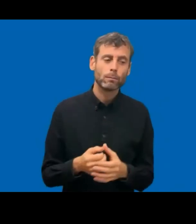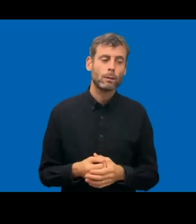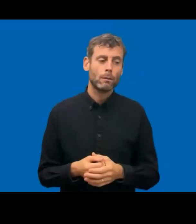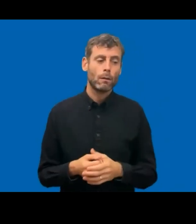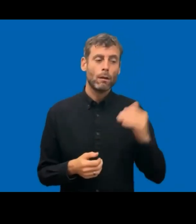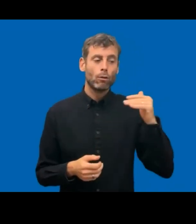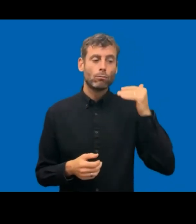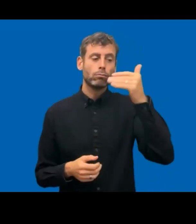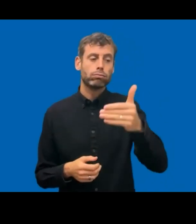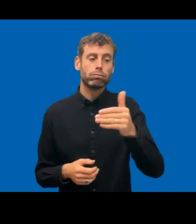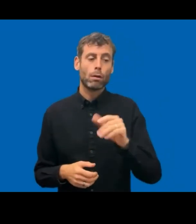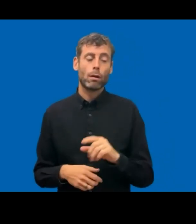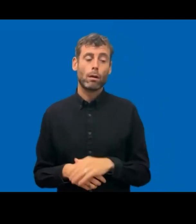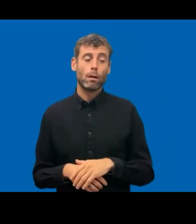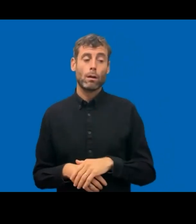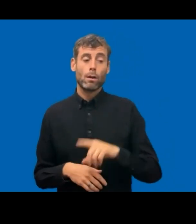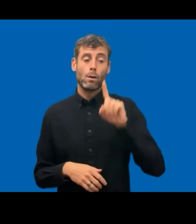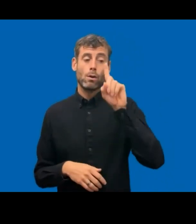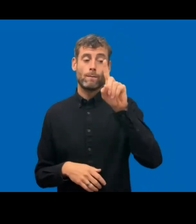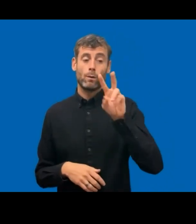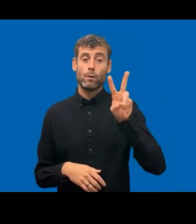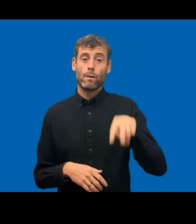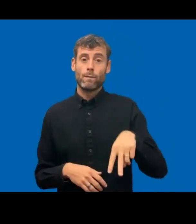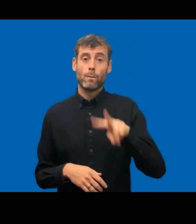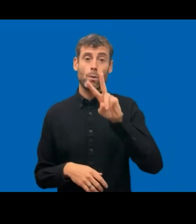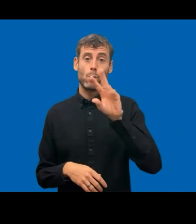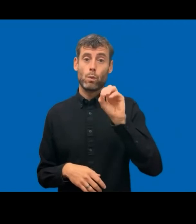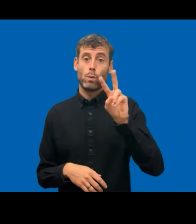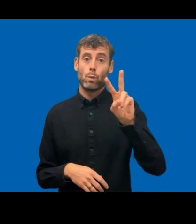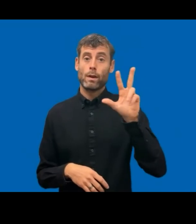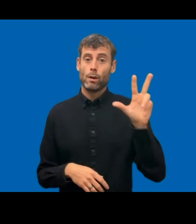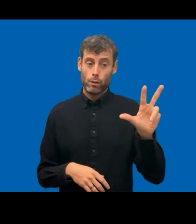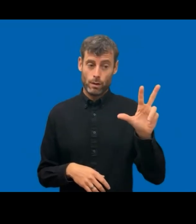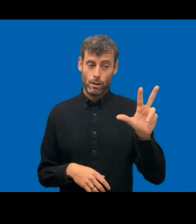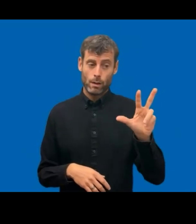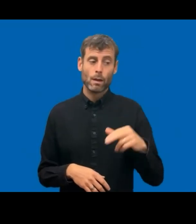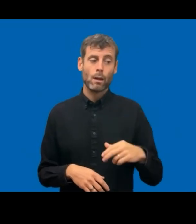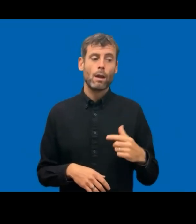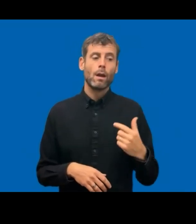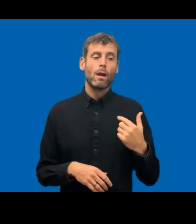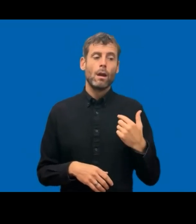their accessibility statement published, we can control it and also guide them to use